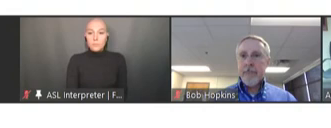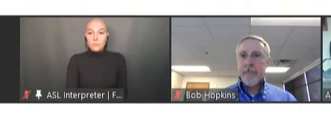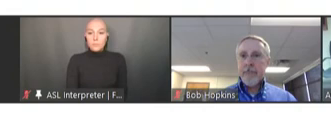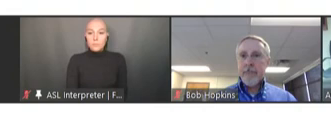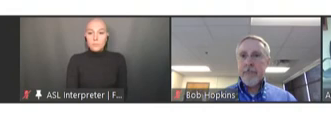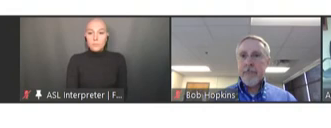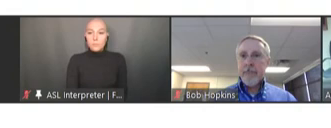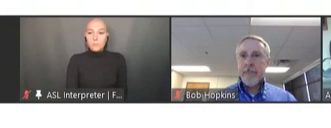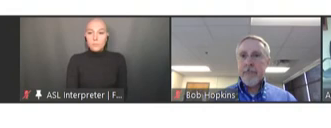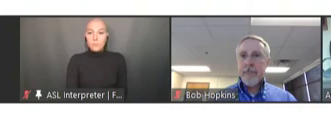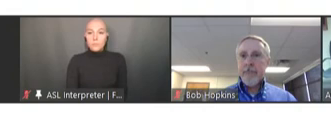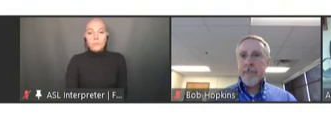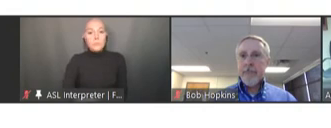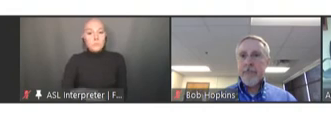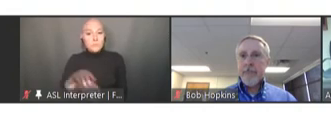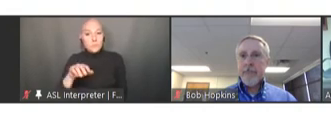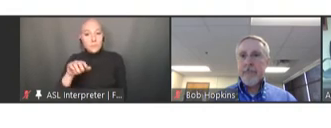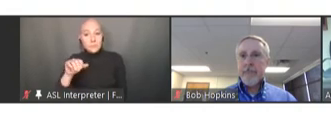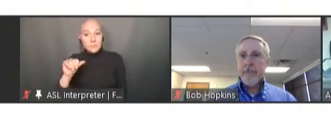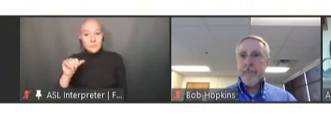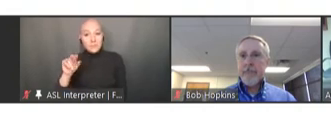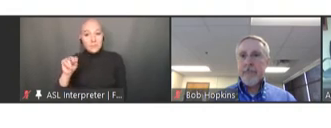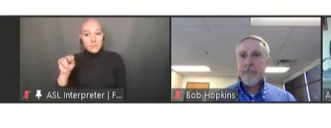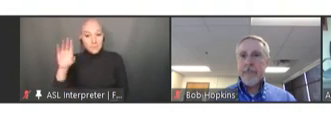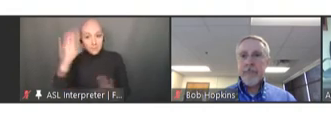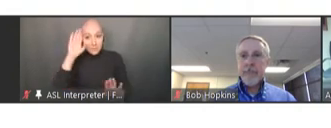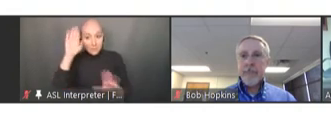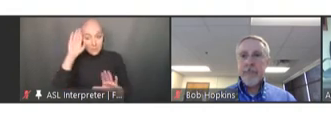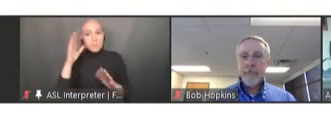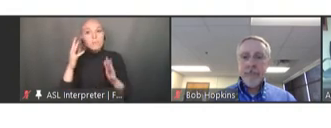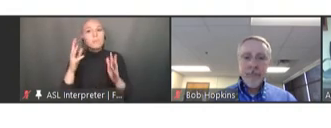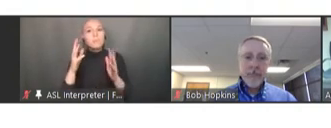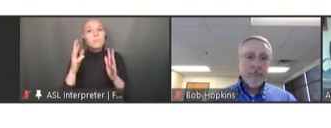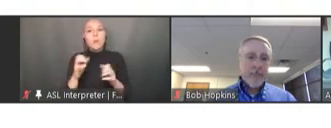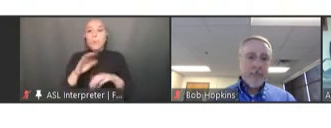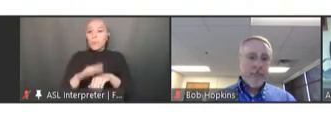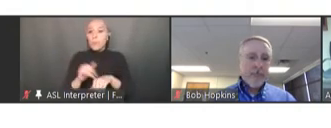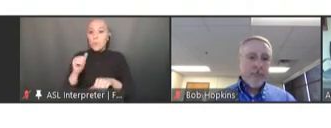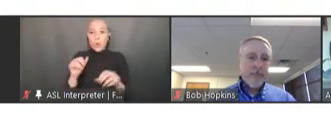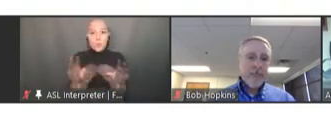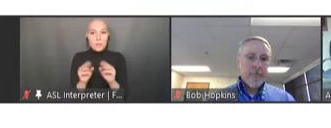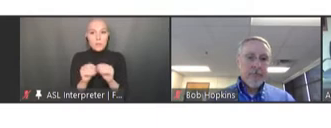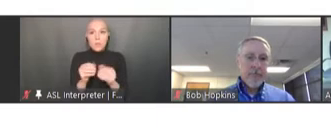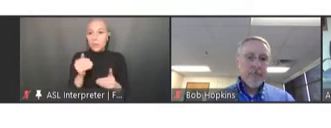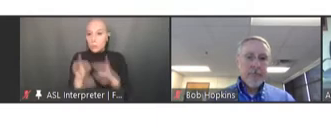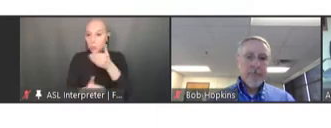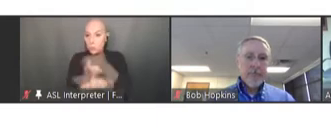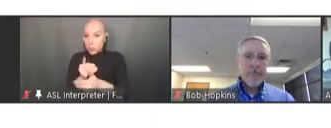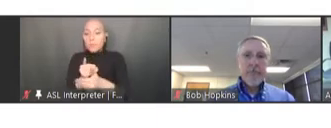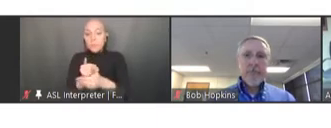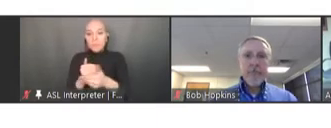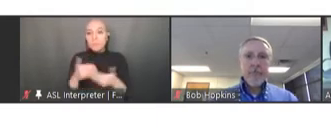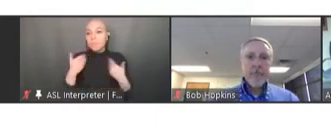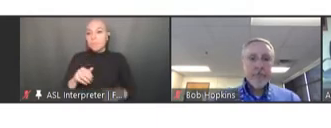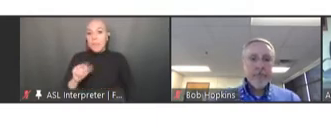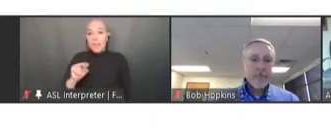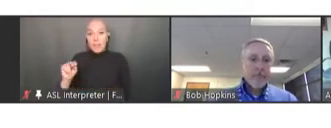Ann Aikin: Good day. I'd like to call this meeting to order. My name's Ann Aikin. I'm the acting designated federal officer for NVAC.